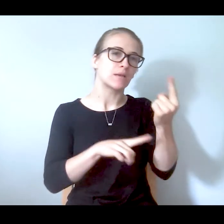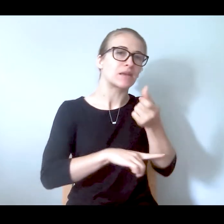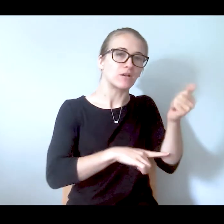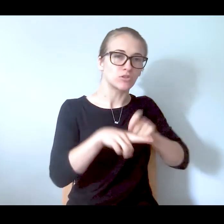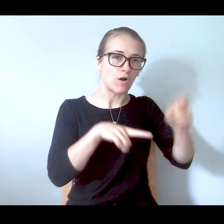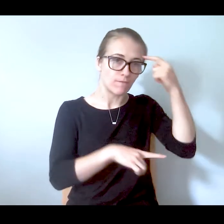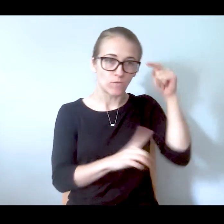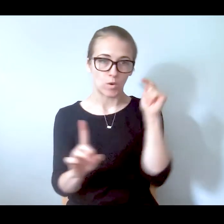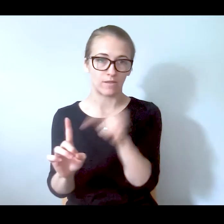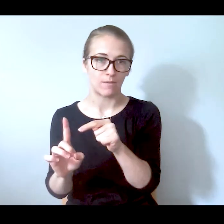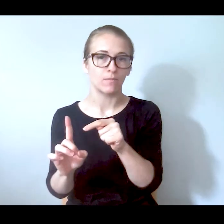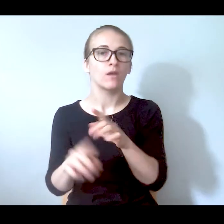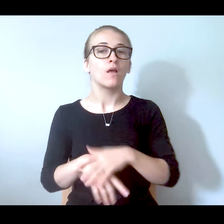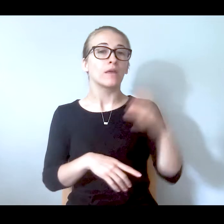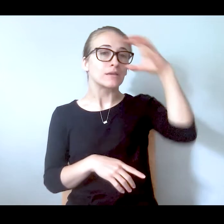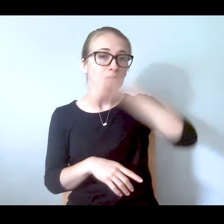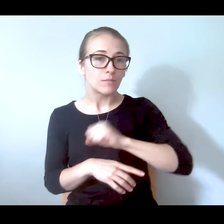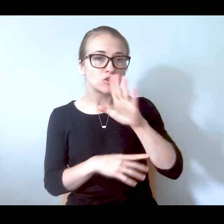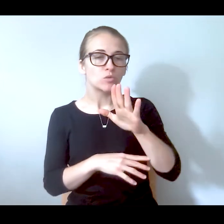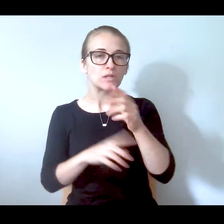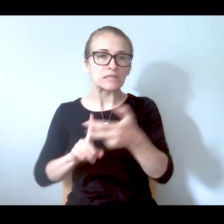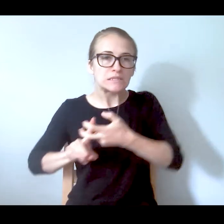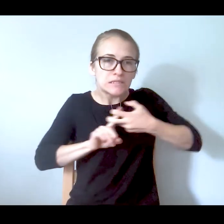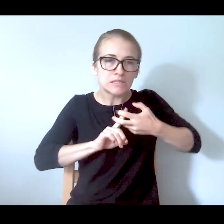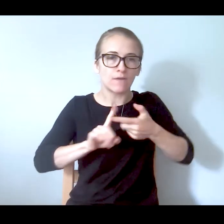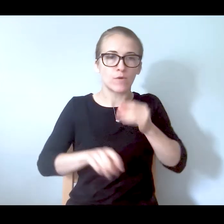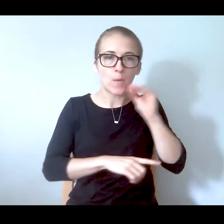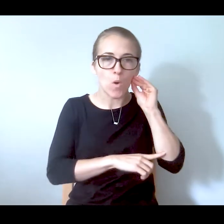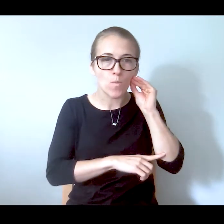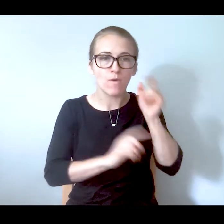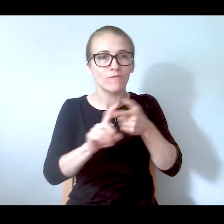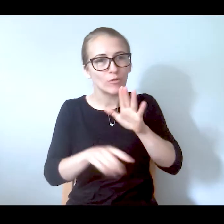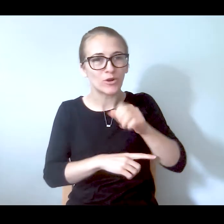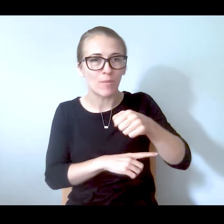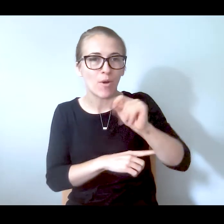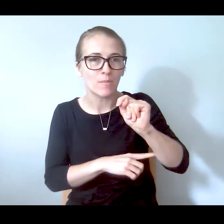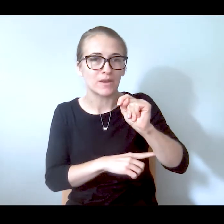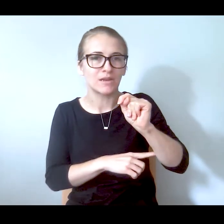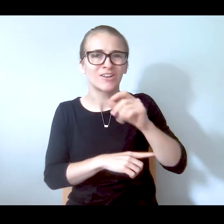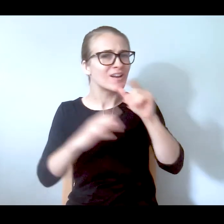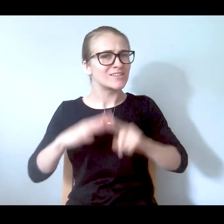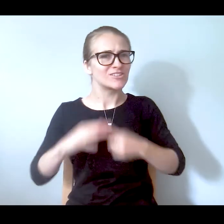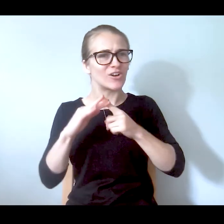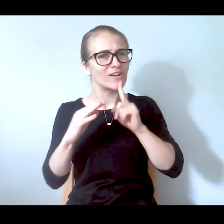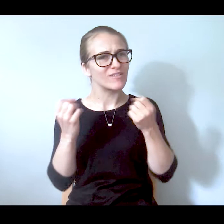from your apartment or your home. You're not starting off on a very supportive setting where